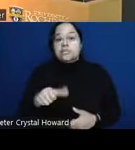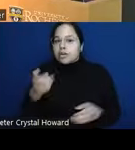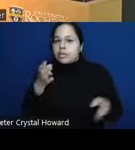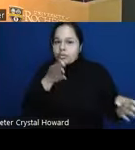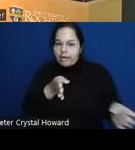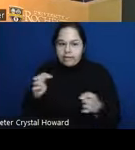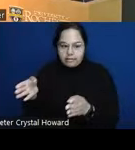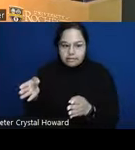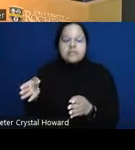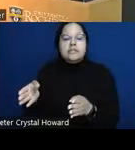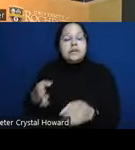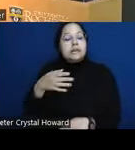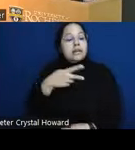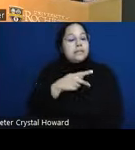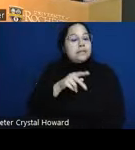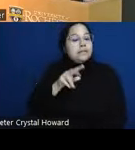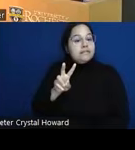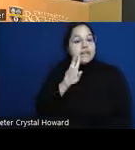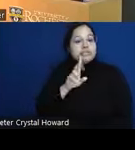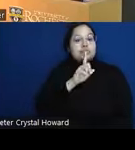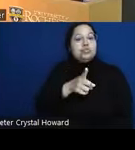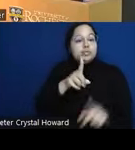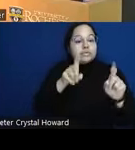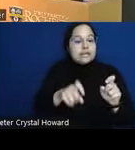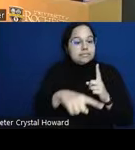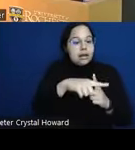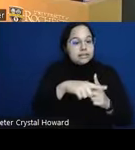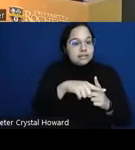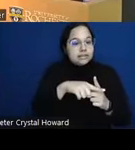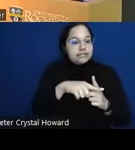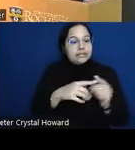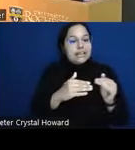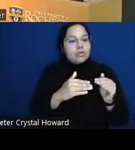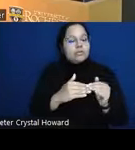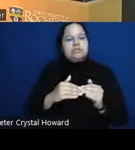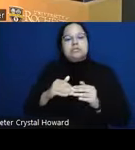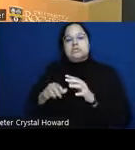ends up being equal to our total population times the number of people or times the percentage of